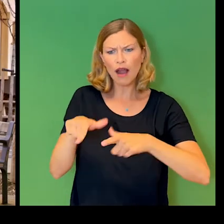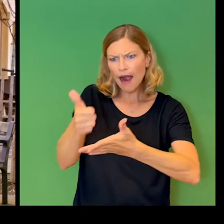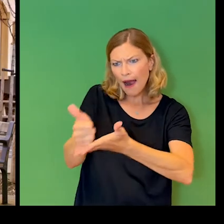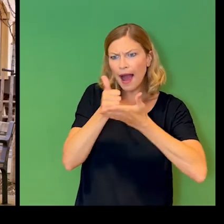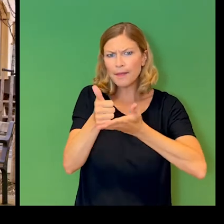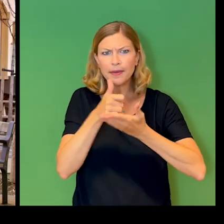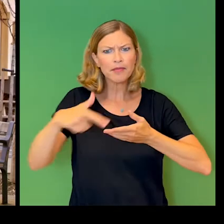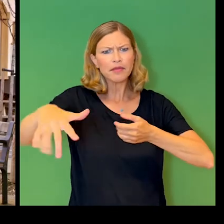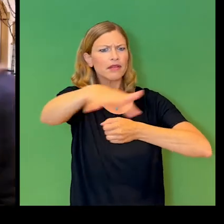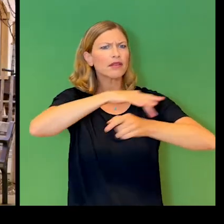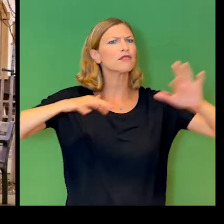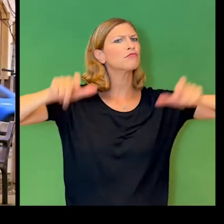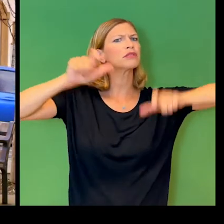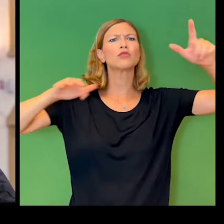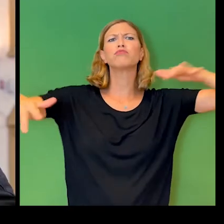what's going on around you.